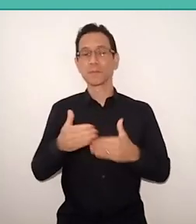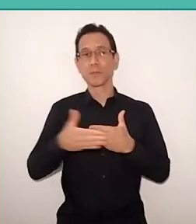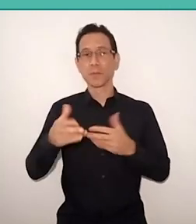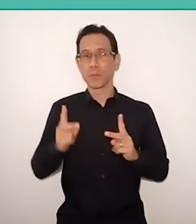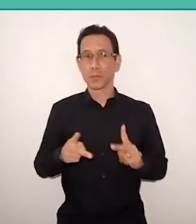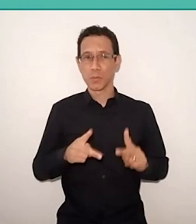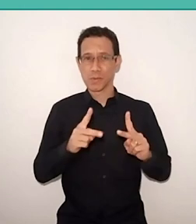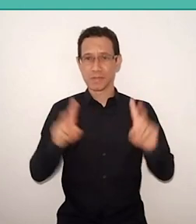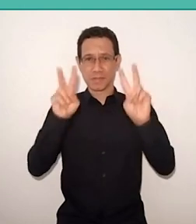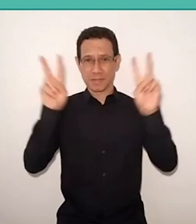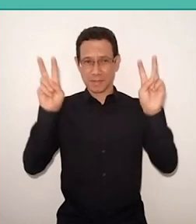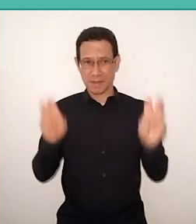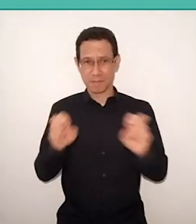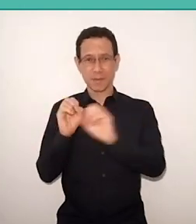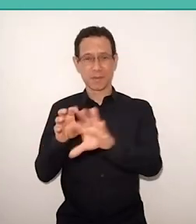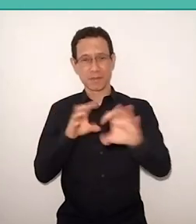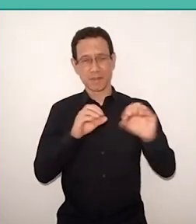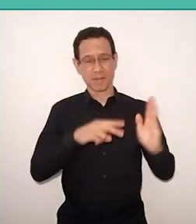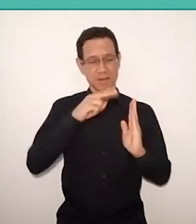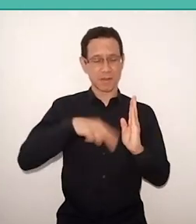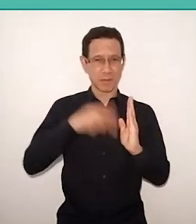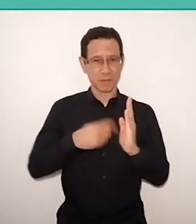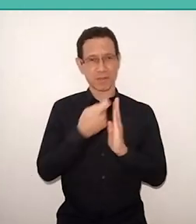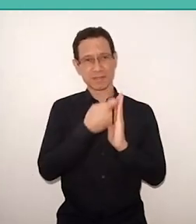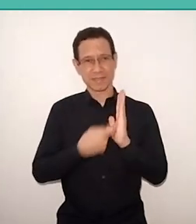reading, writing, the word, culture,